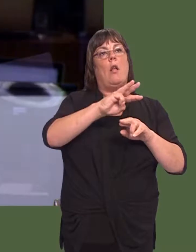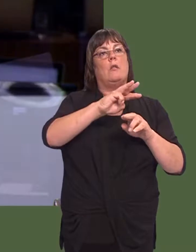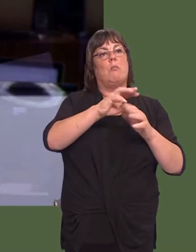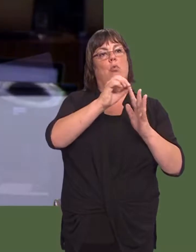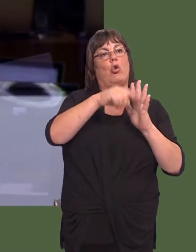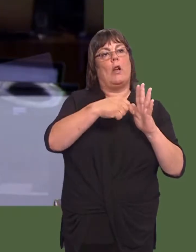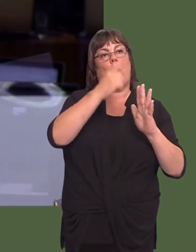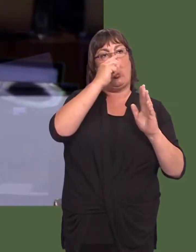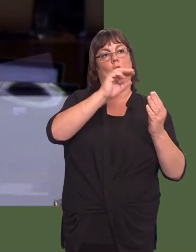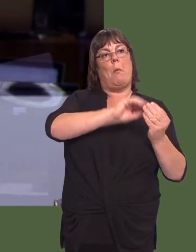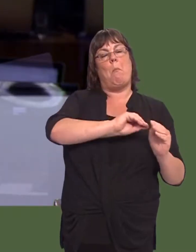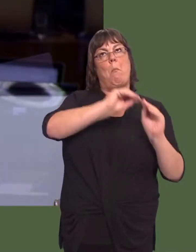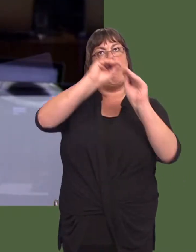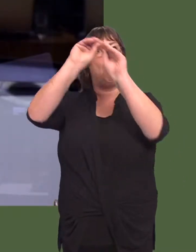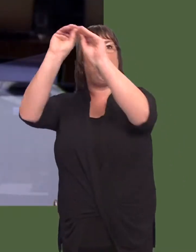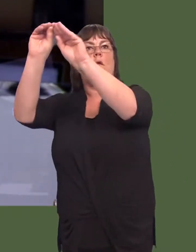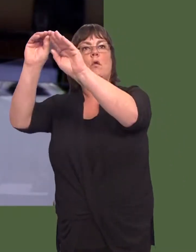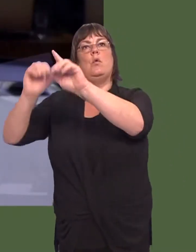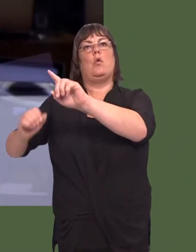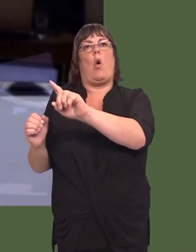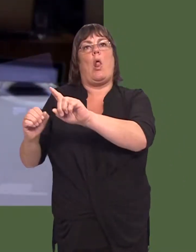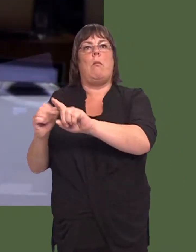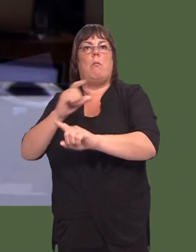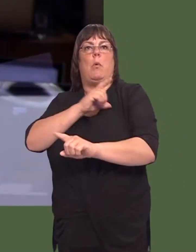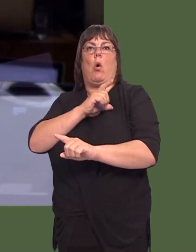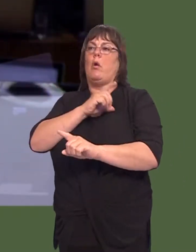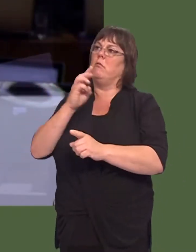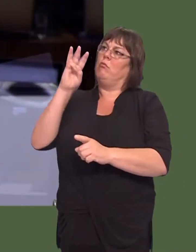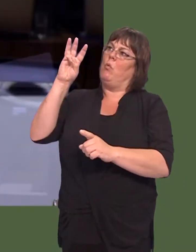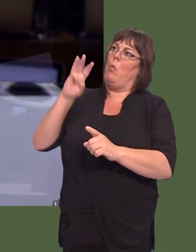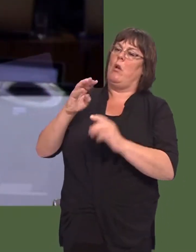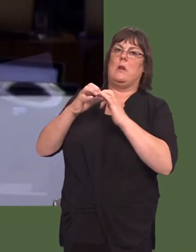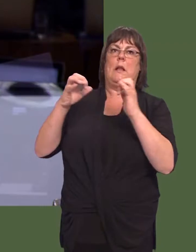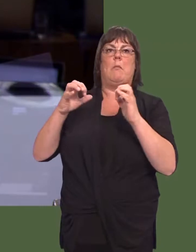If the Welsh Government does not make a decision soon, will you confirm that scaremongering